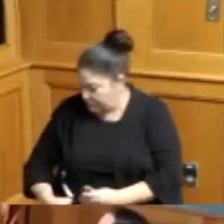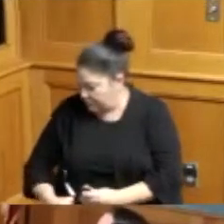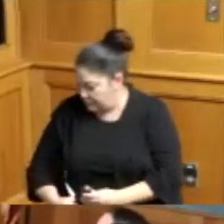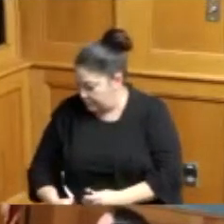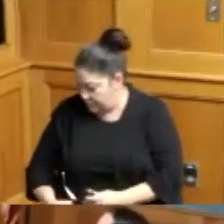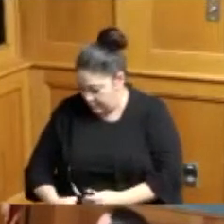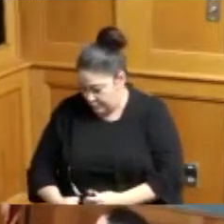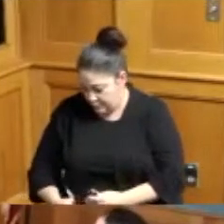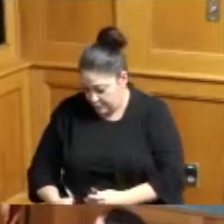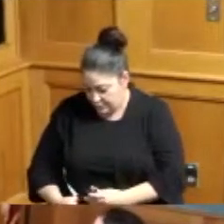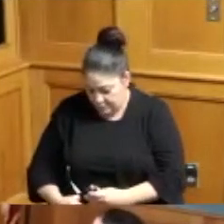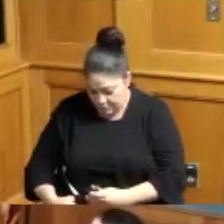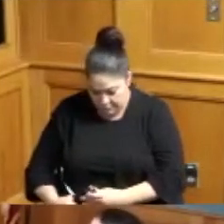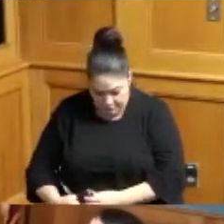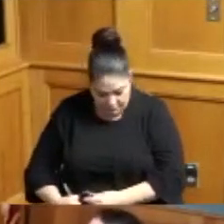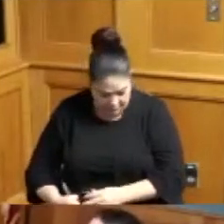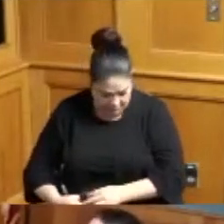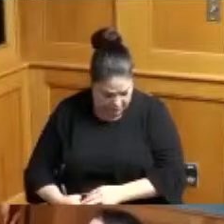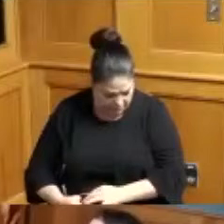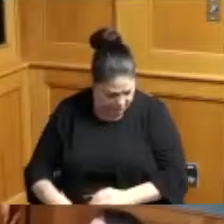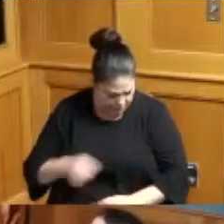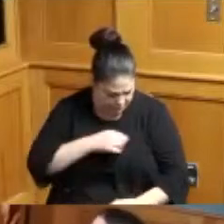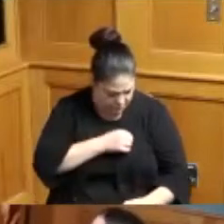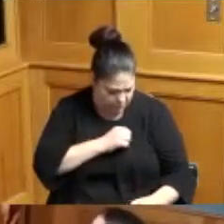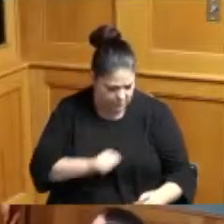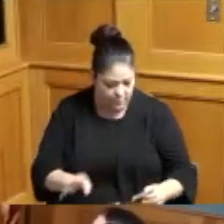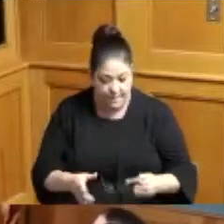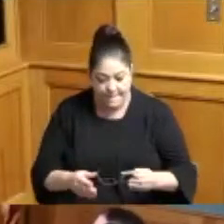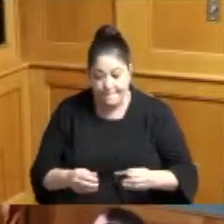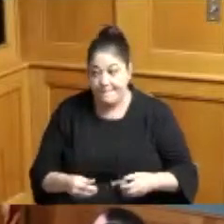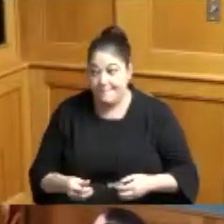right in between the Commissioners